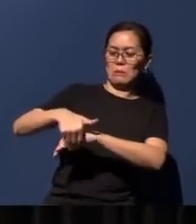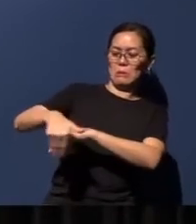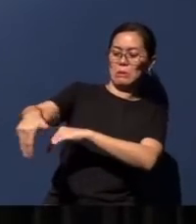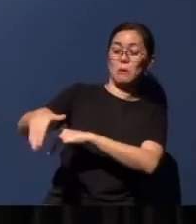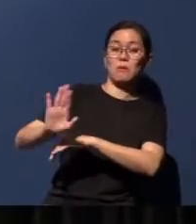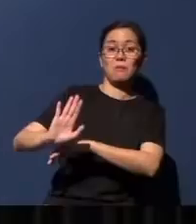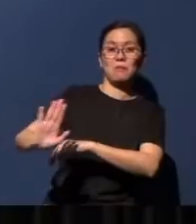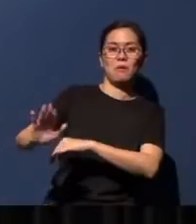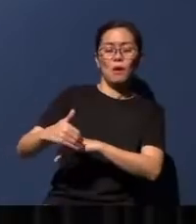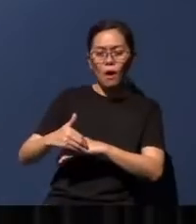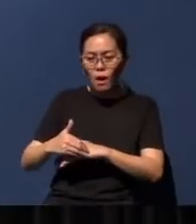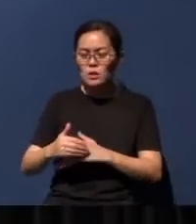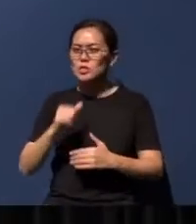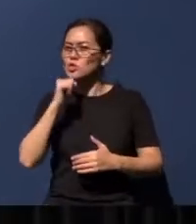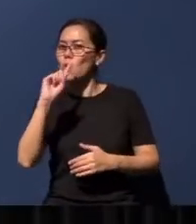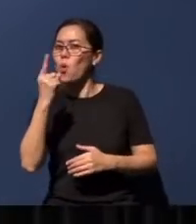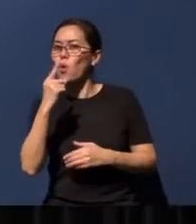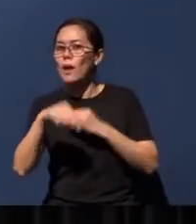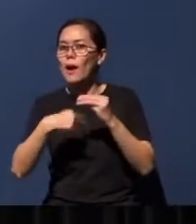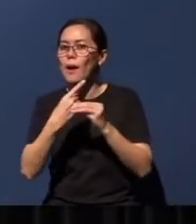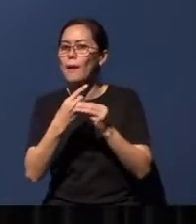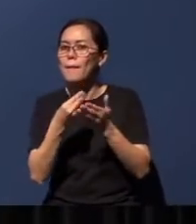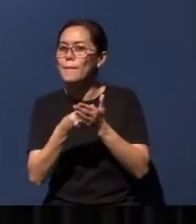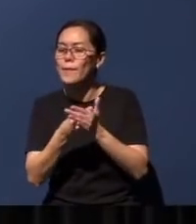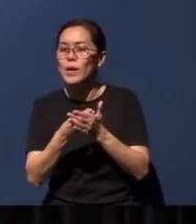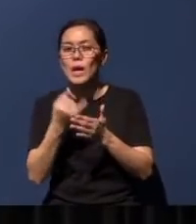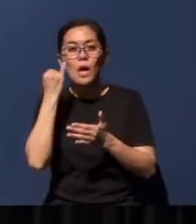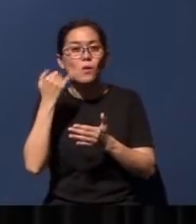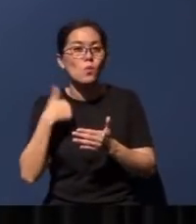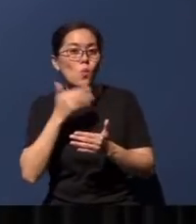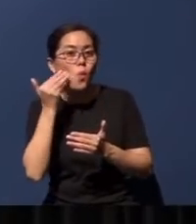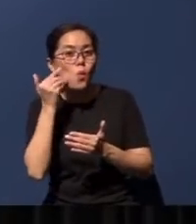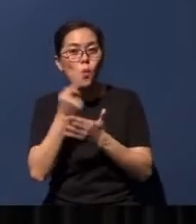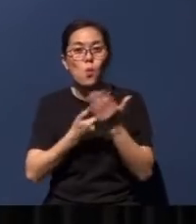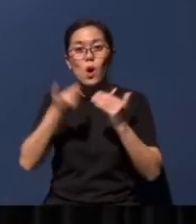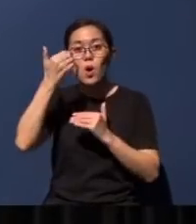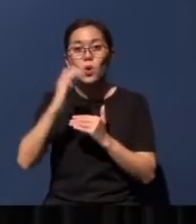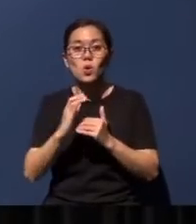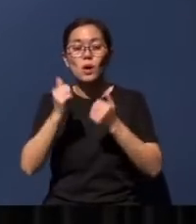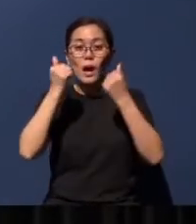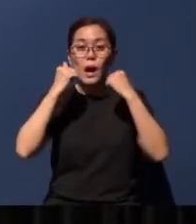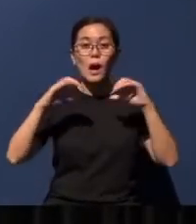just talking about money. You know, if we know what God is going to accomplish in the future,